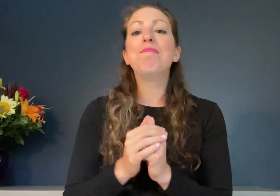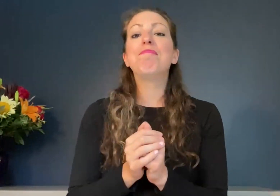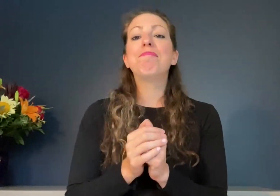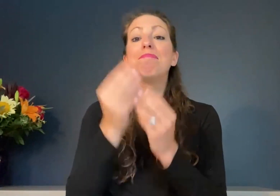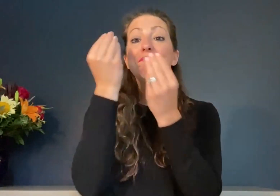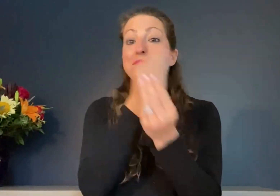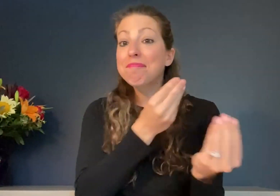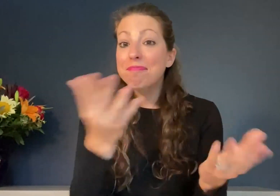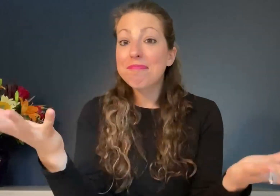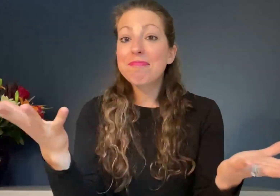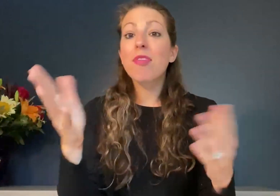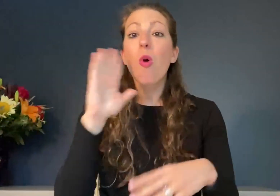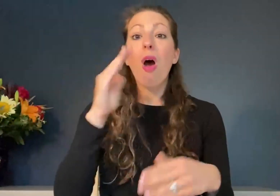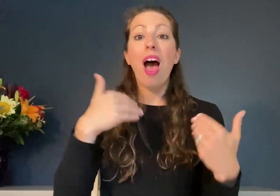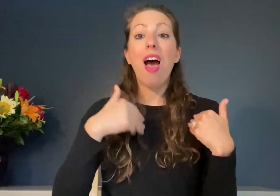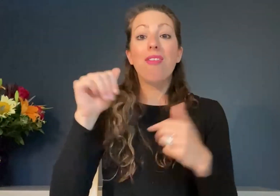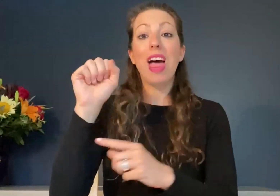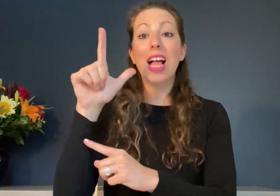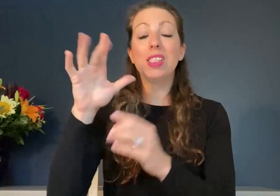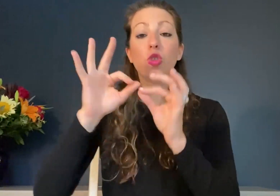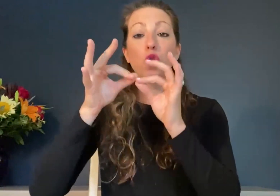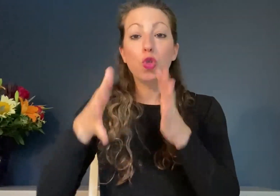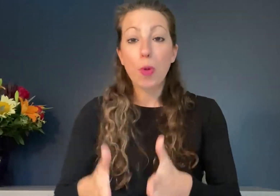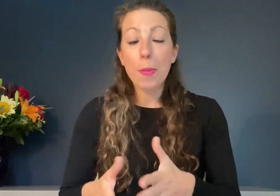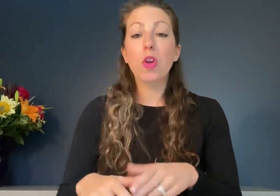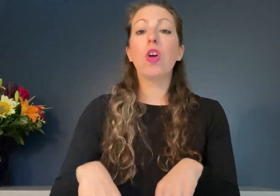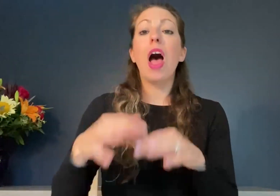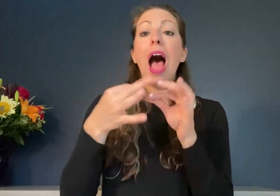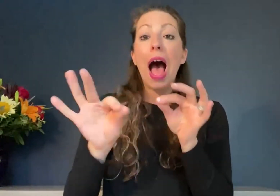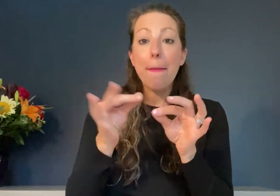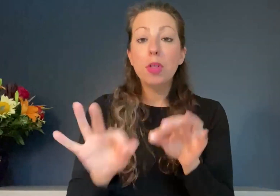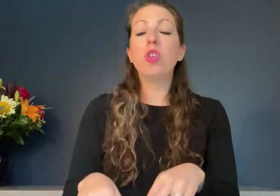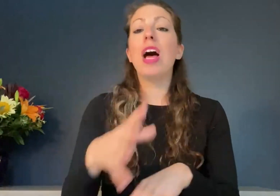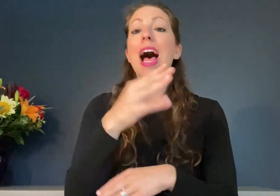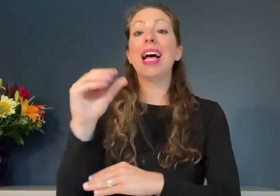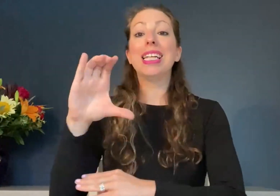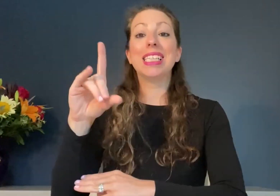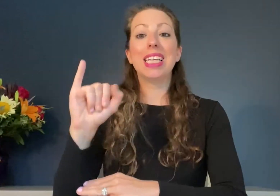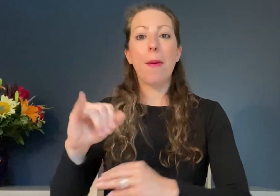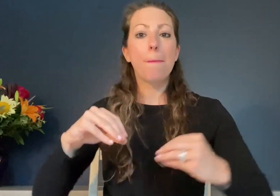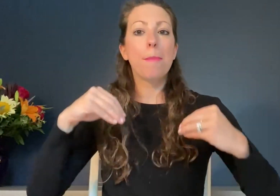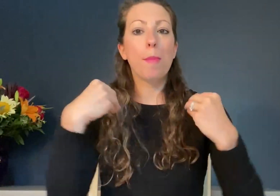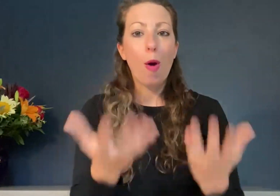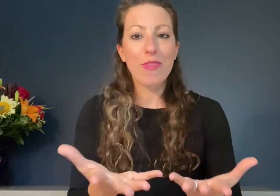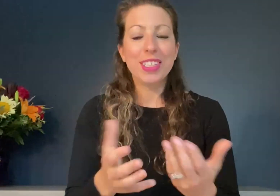ASL Interpreters, Captioning and CDIs will be provided.